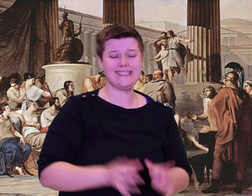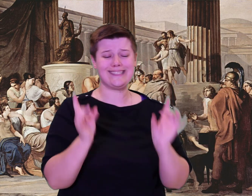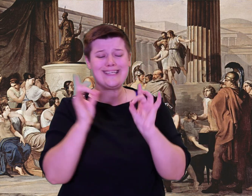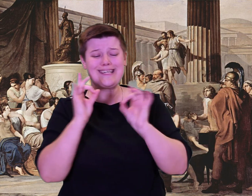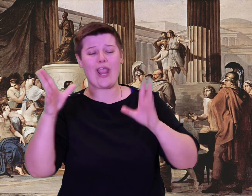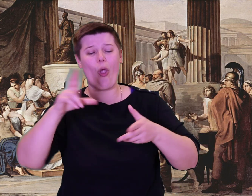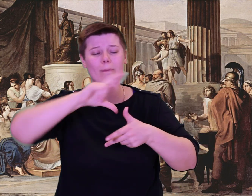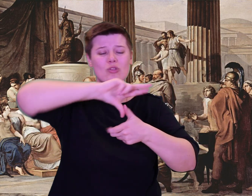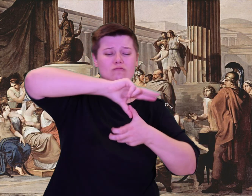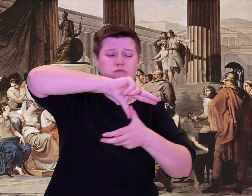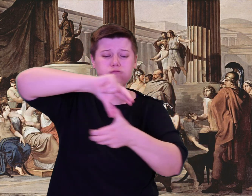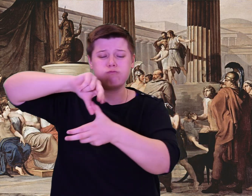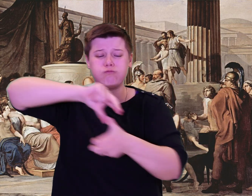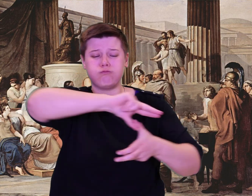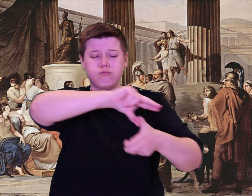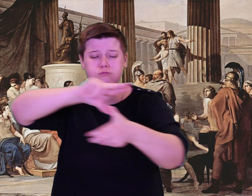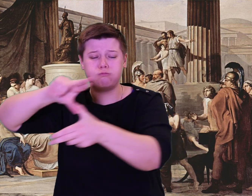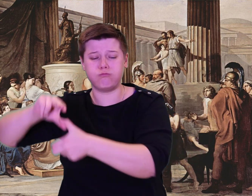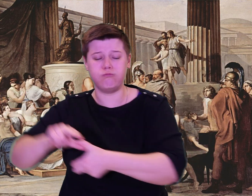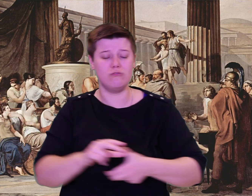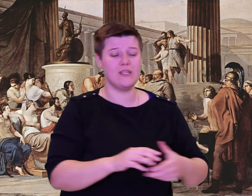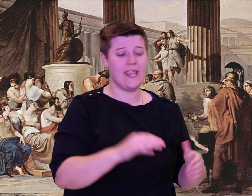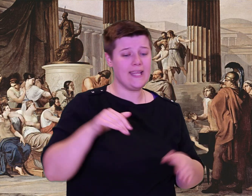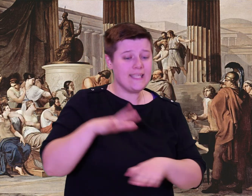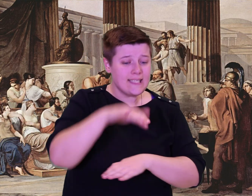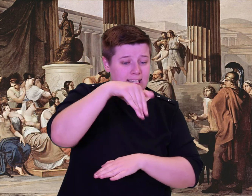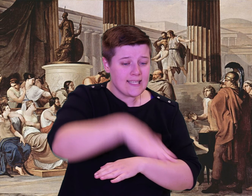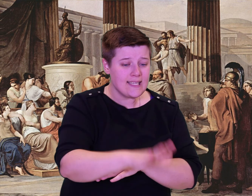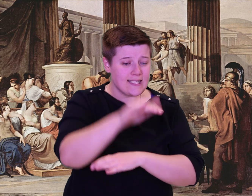and we escaped the danger.